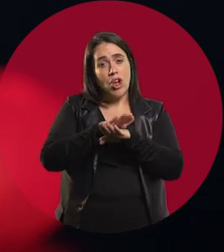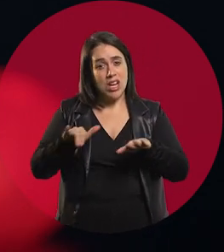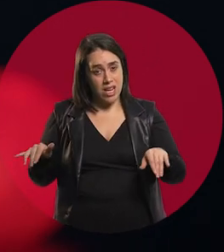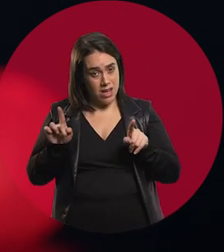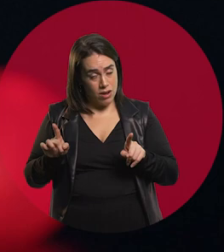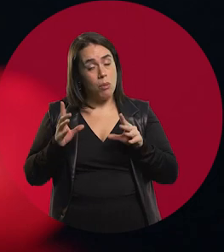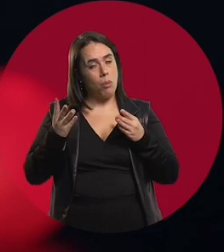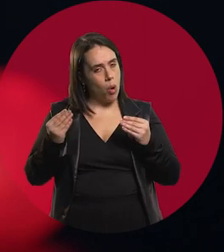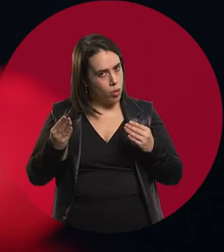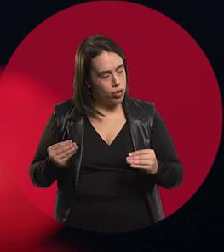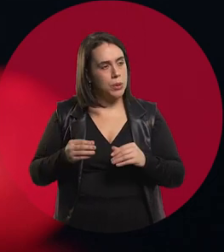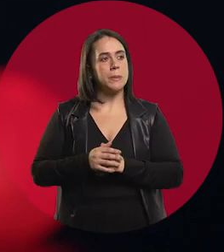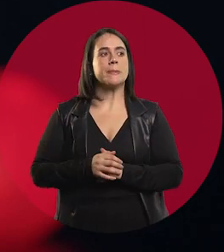and many pediatric teachers.